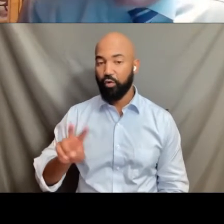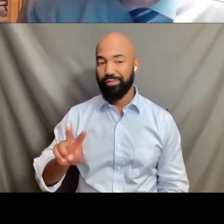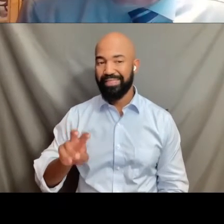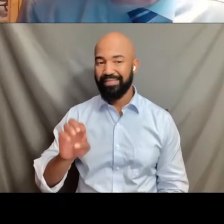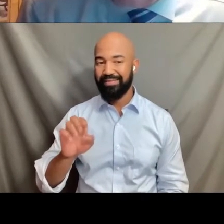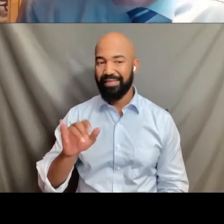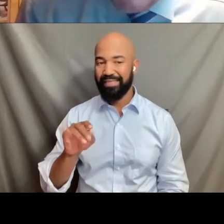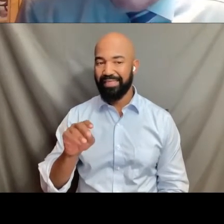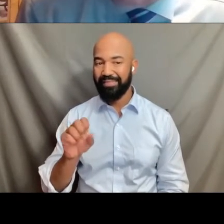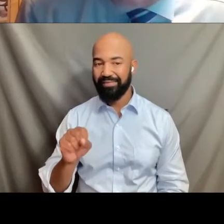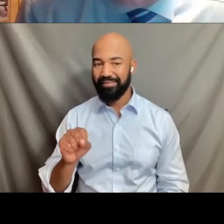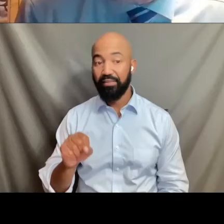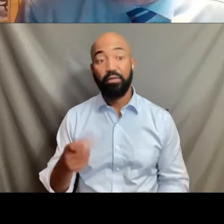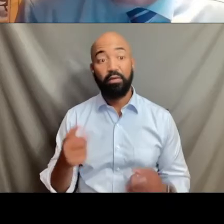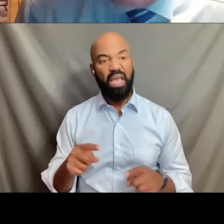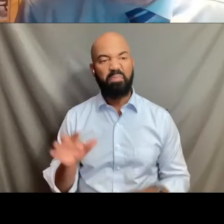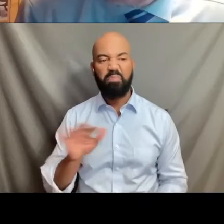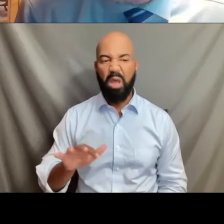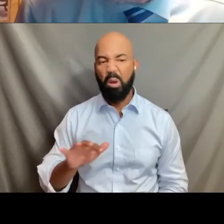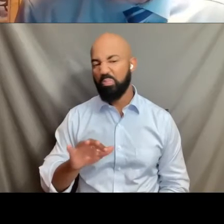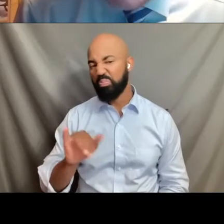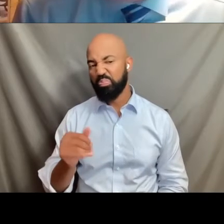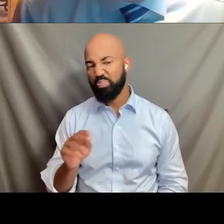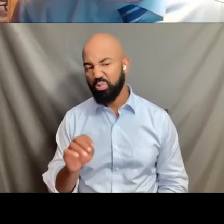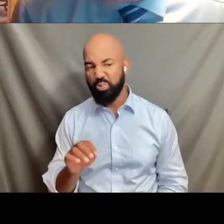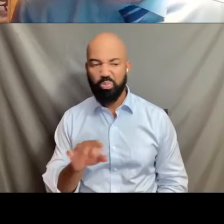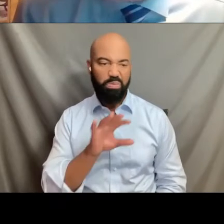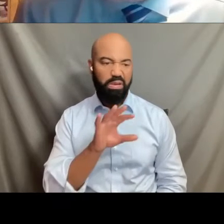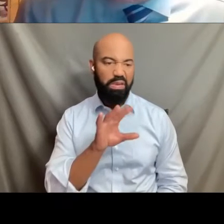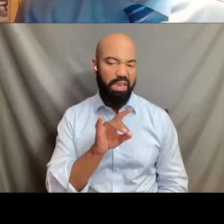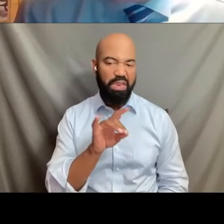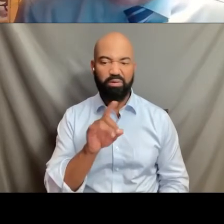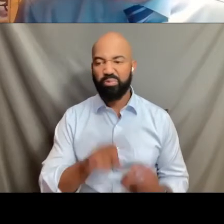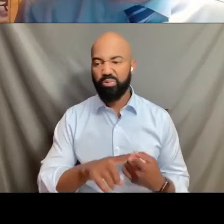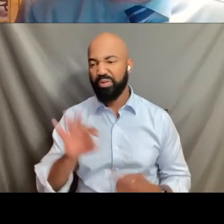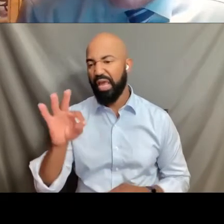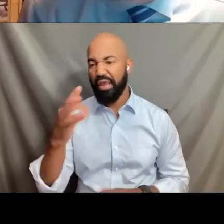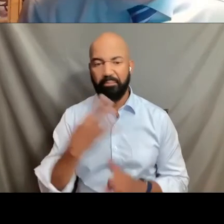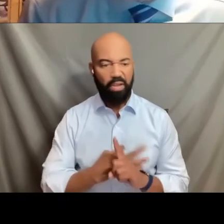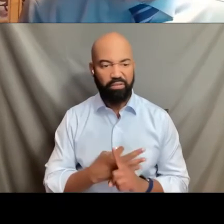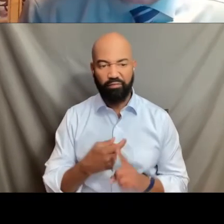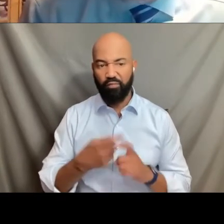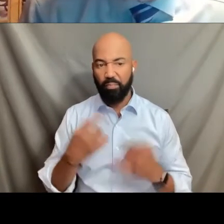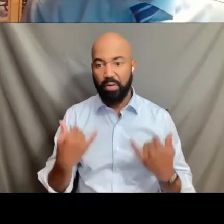Again, a full what, eight or nine months from now. And it will be among the major cases this term